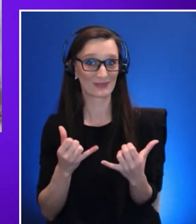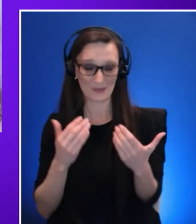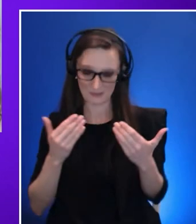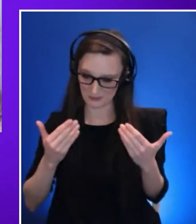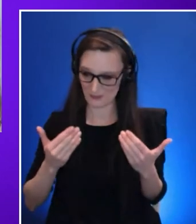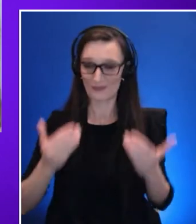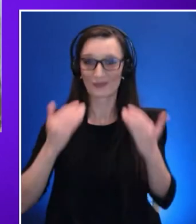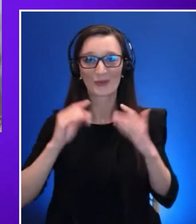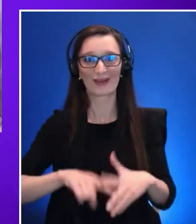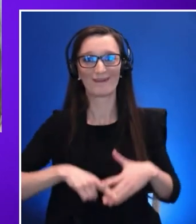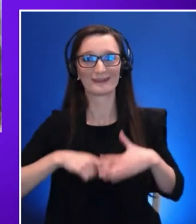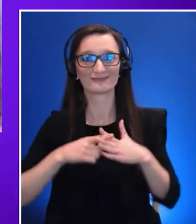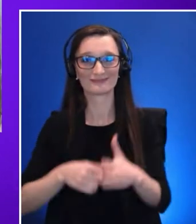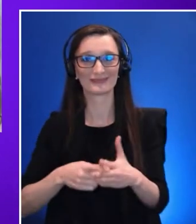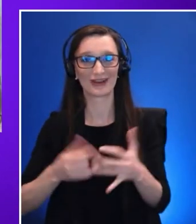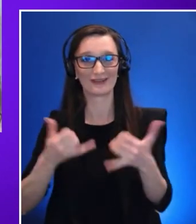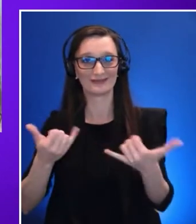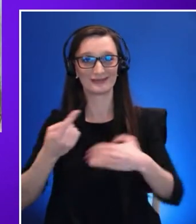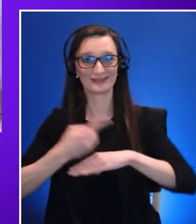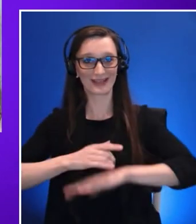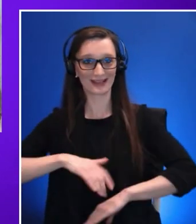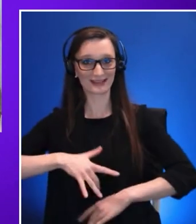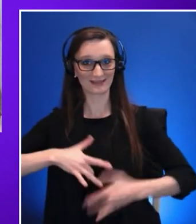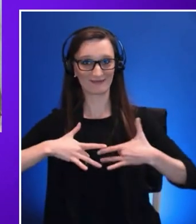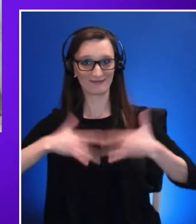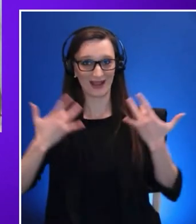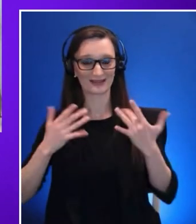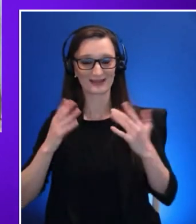I’m very honored to introduce our first speaker